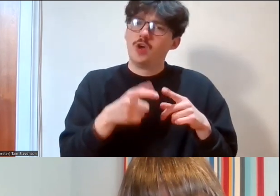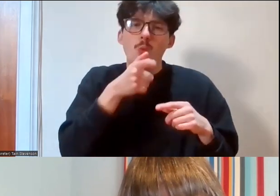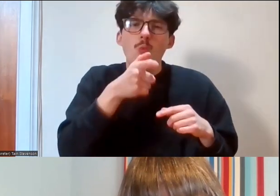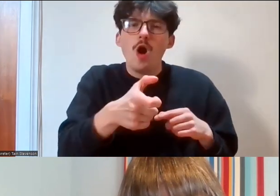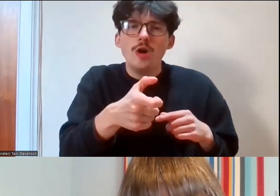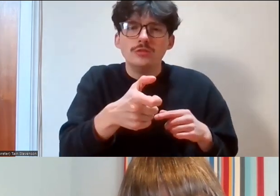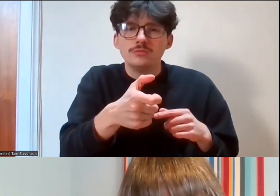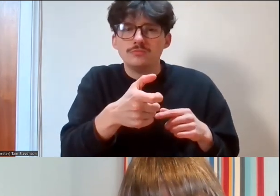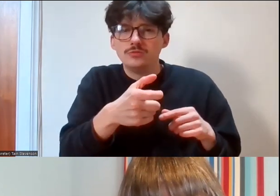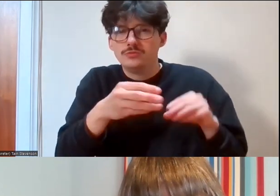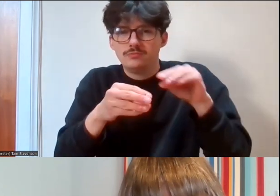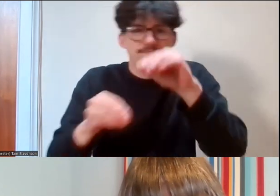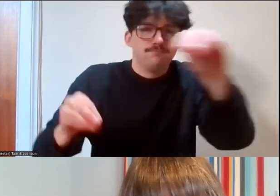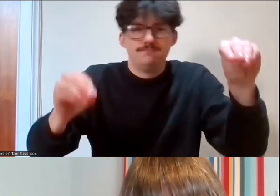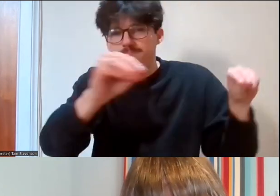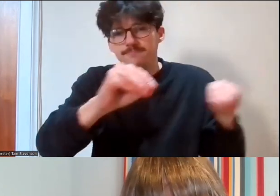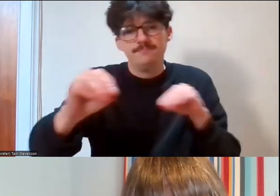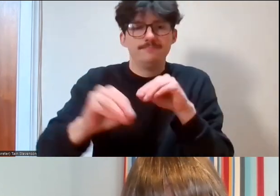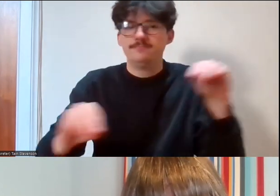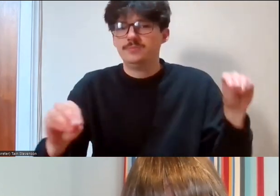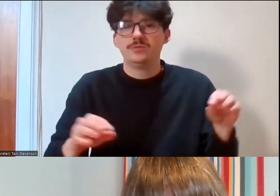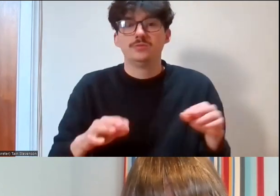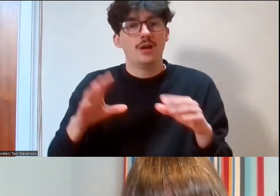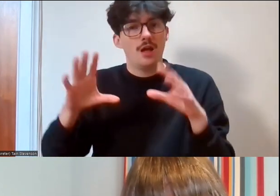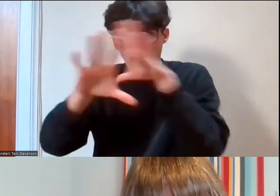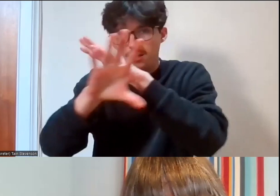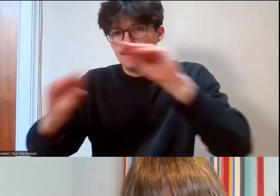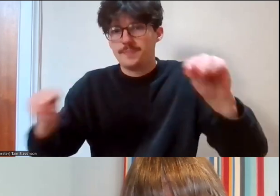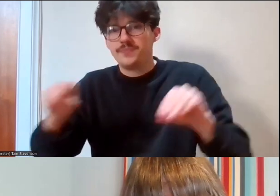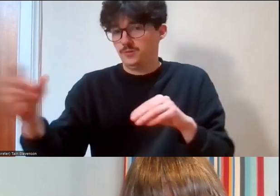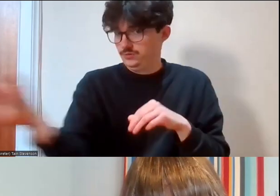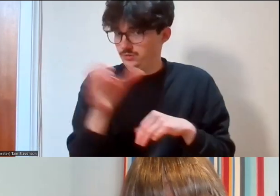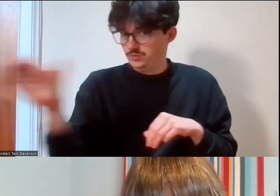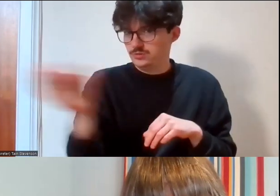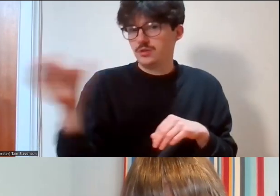networks and make people aware that they can come to you for these grants which is fantastic. I was